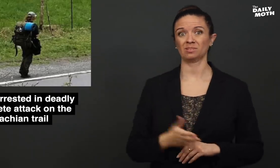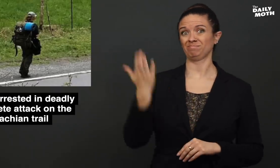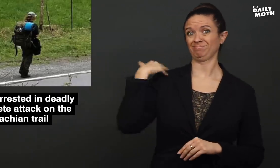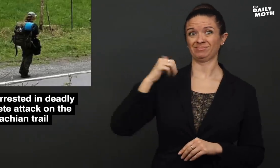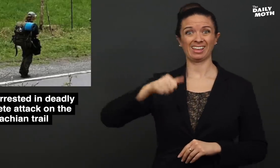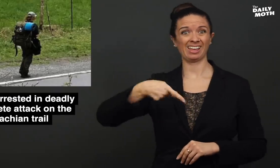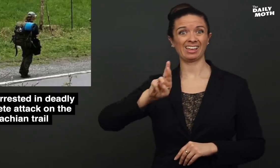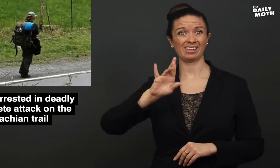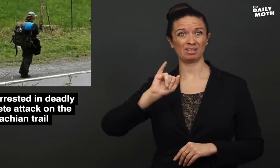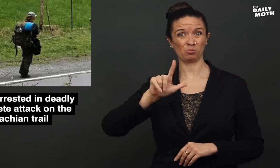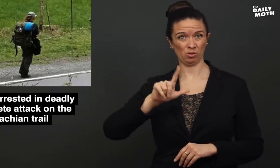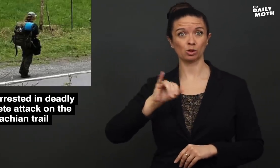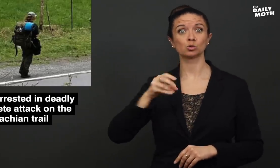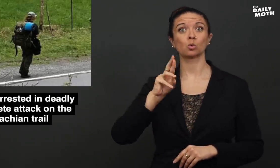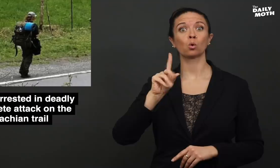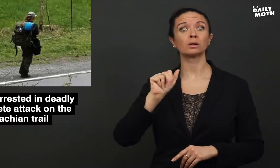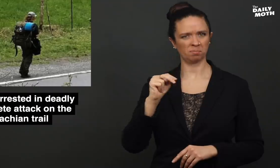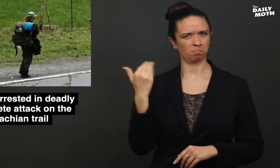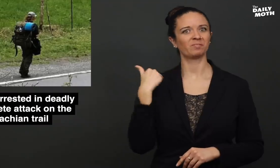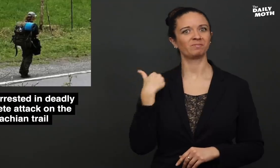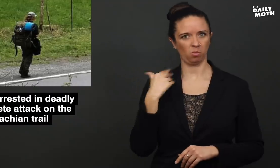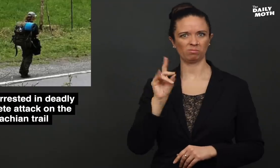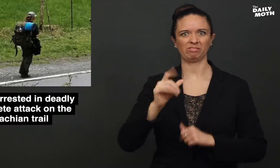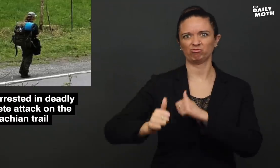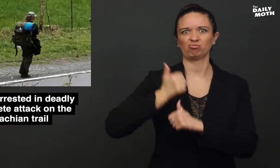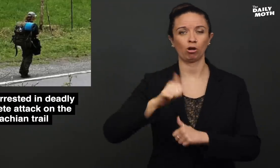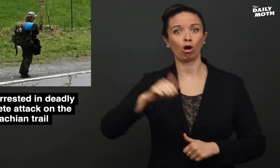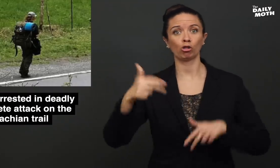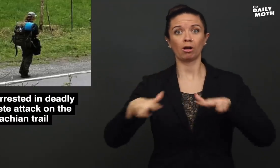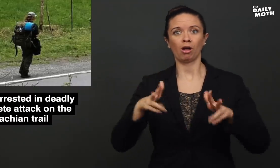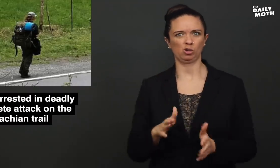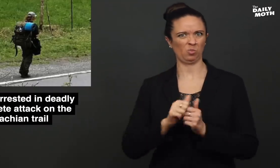In April, Jordan previously threatened other hikers with